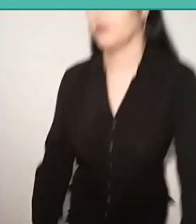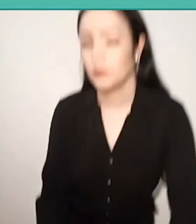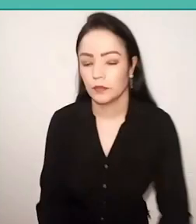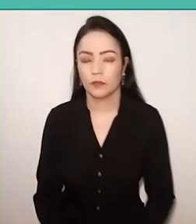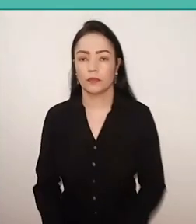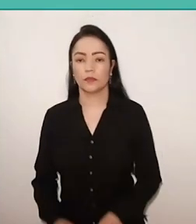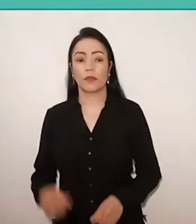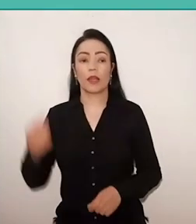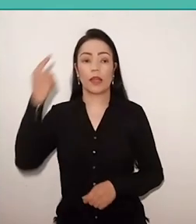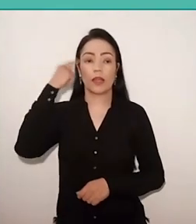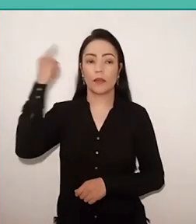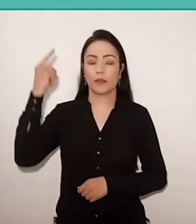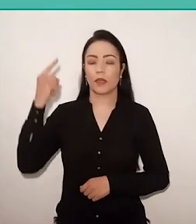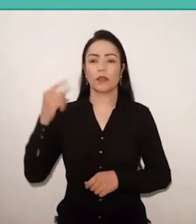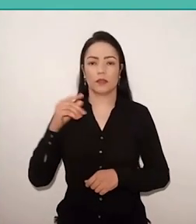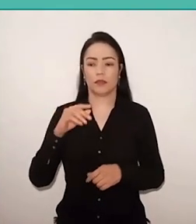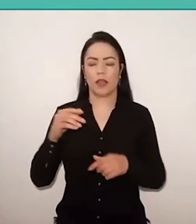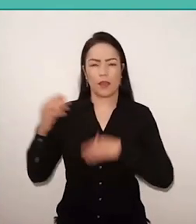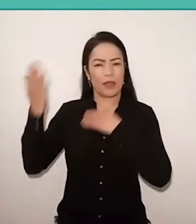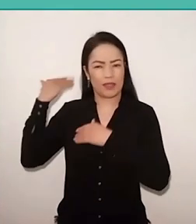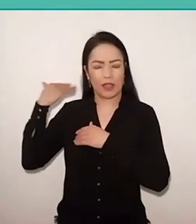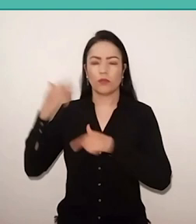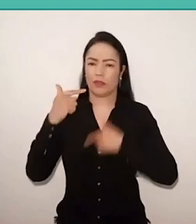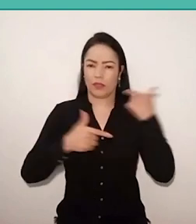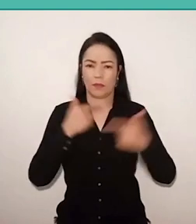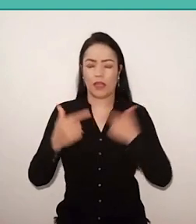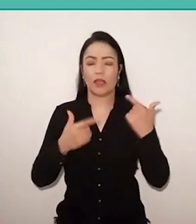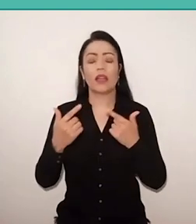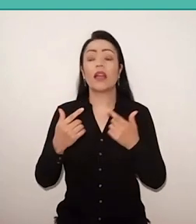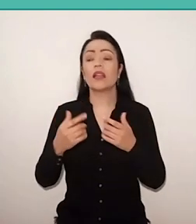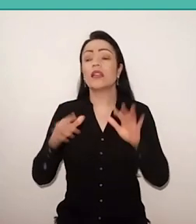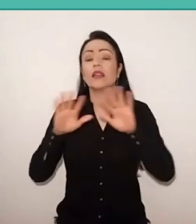worked on educational decolonization in Africa,